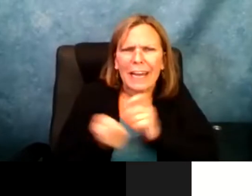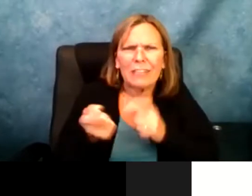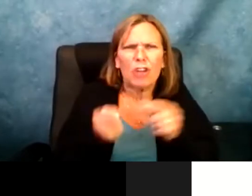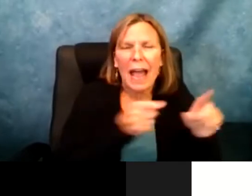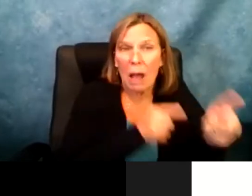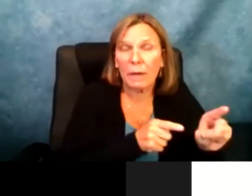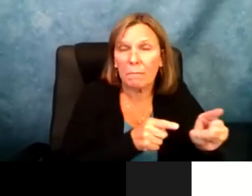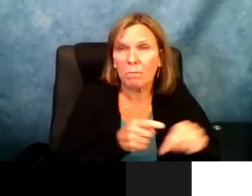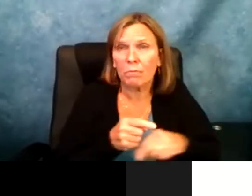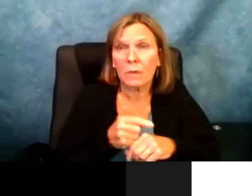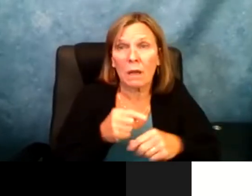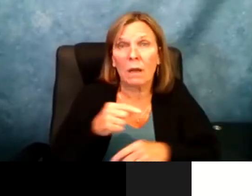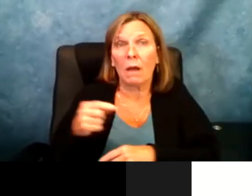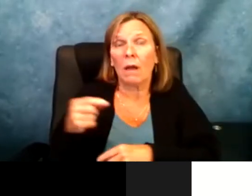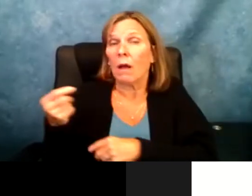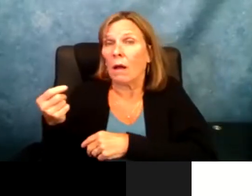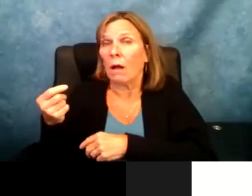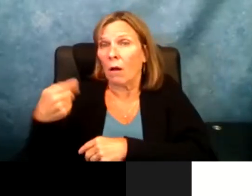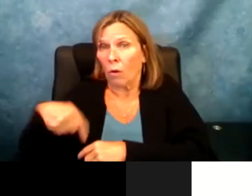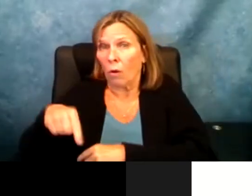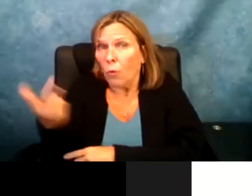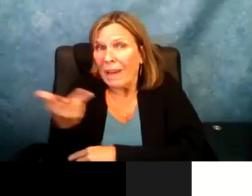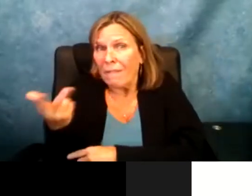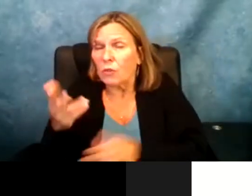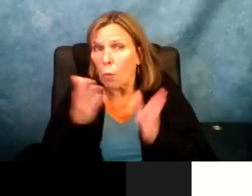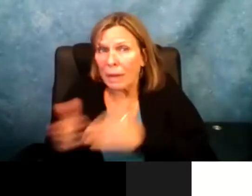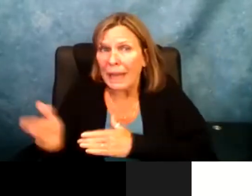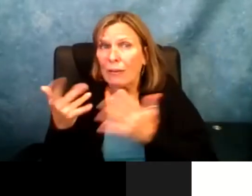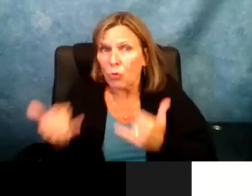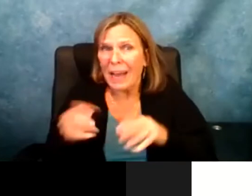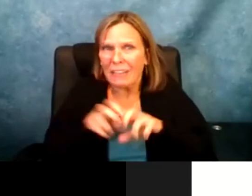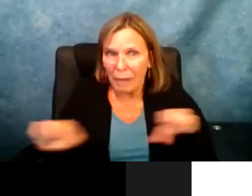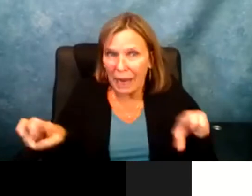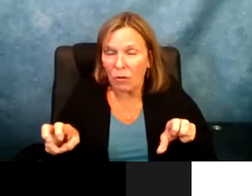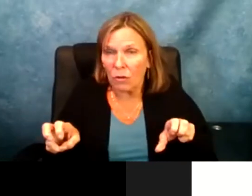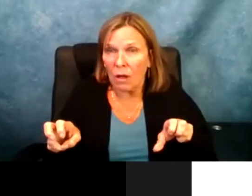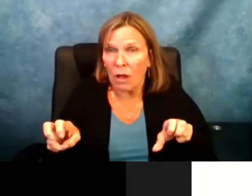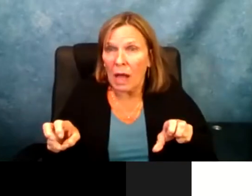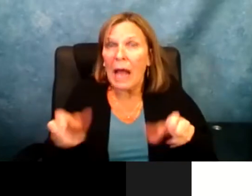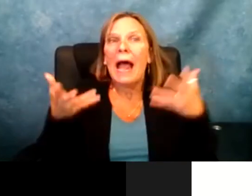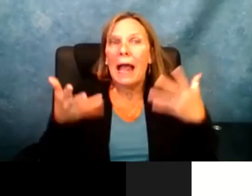led to led the discovery of changes happening.